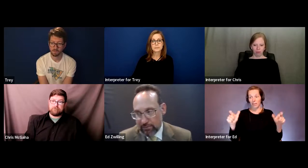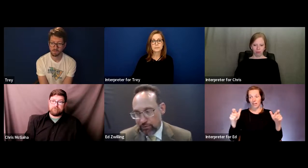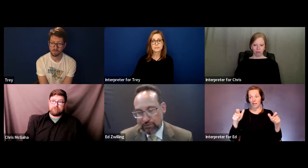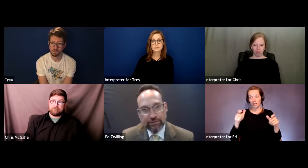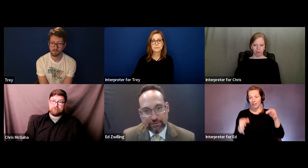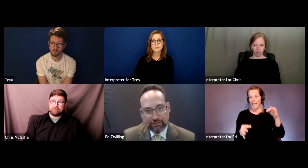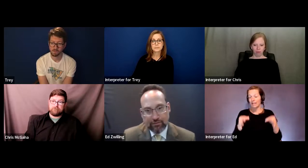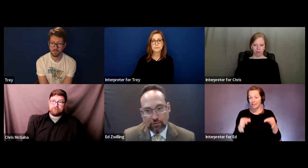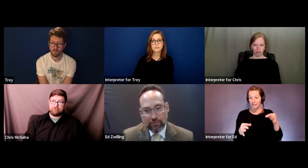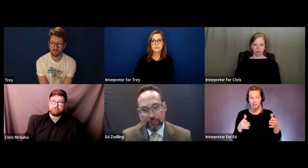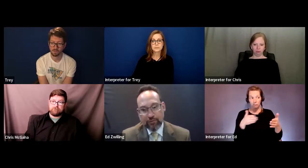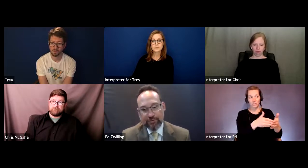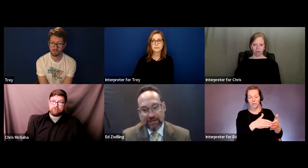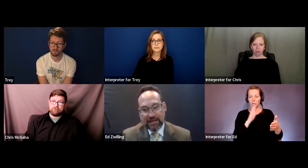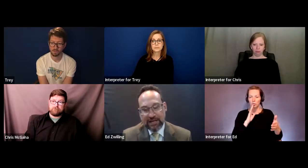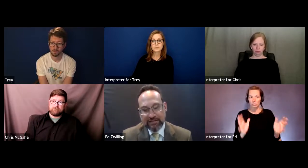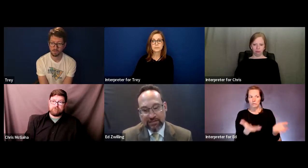to get more services for folks like that.